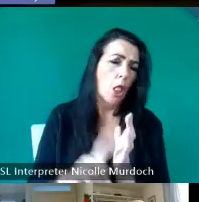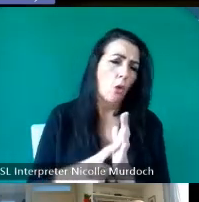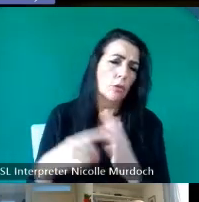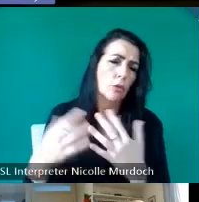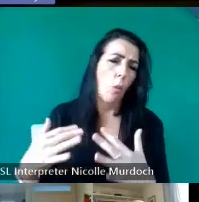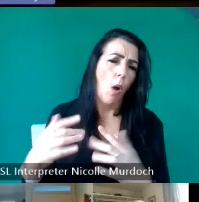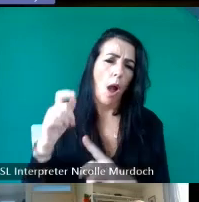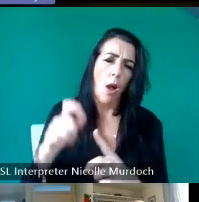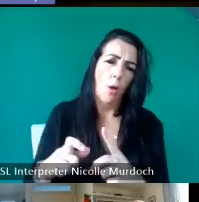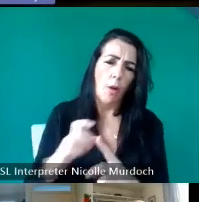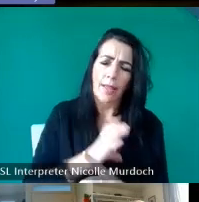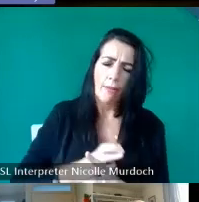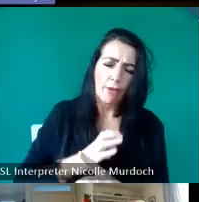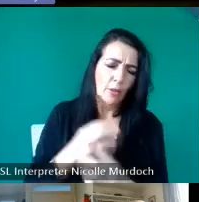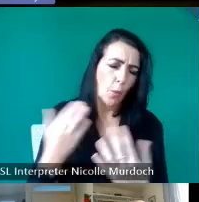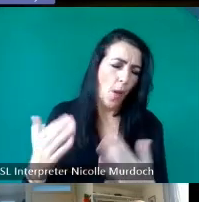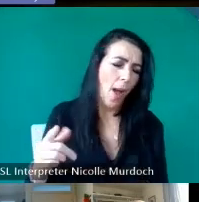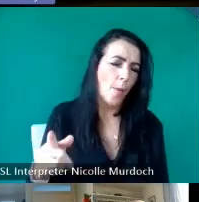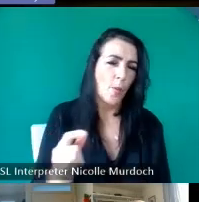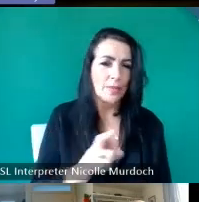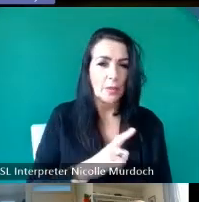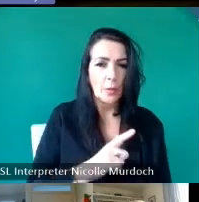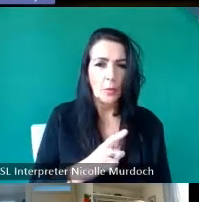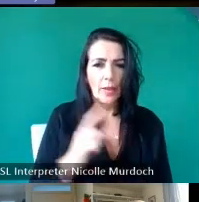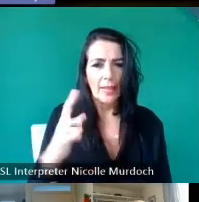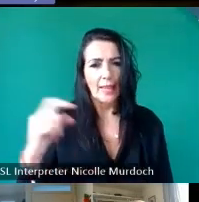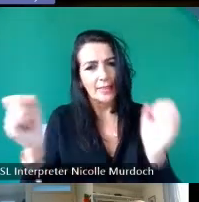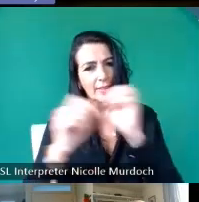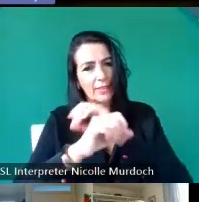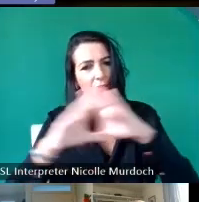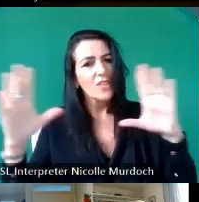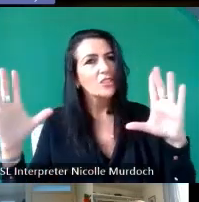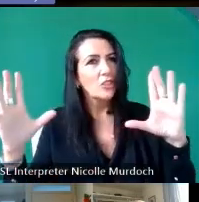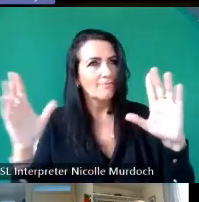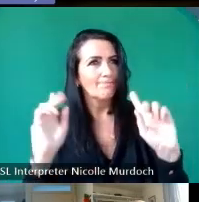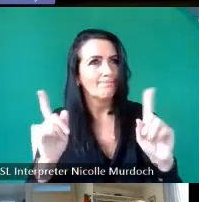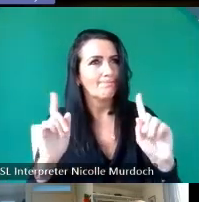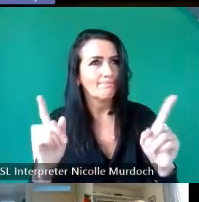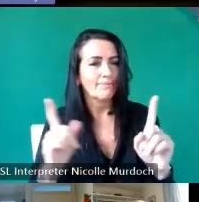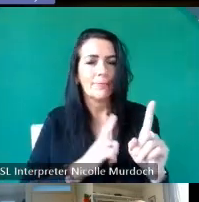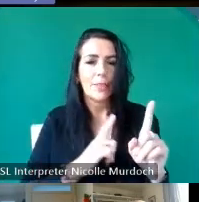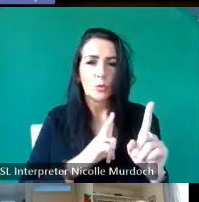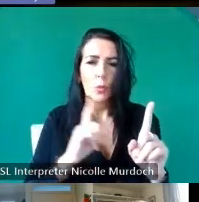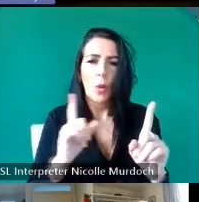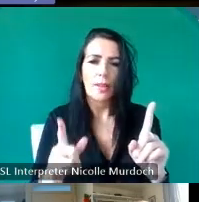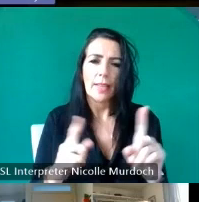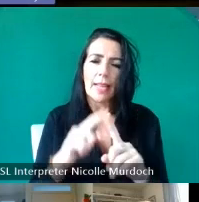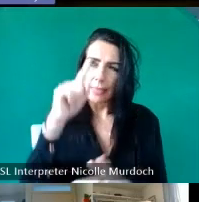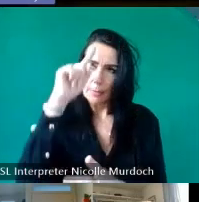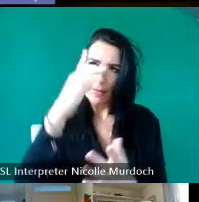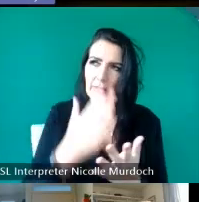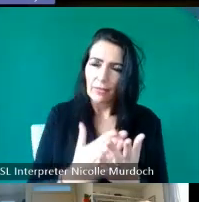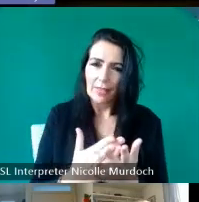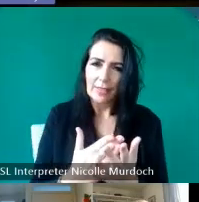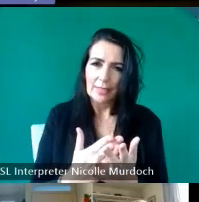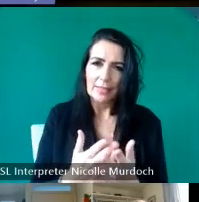character and it was due to his vision of um and his strength of belief that the island should be